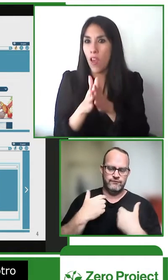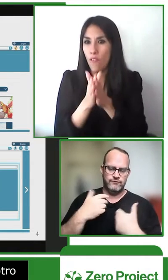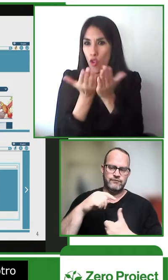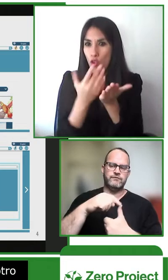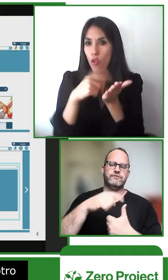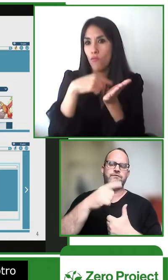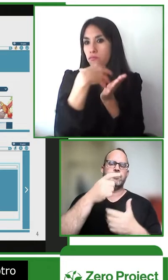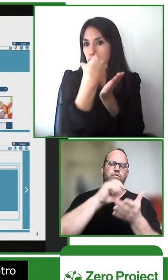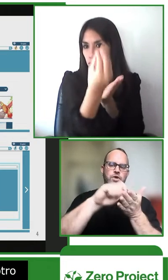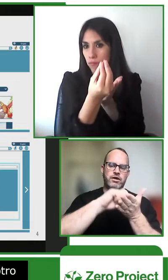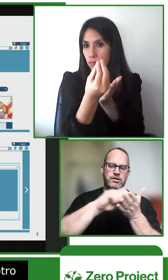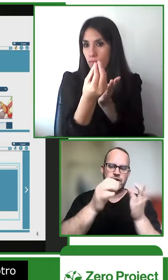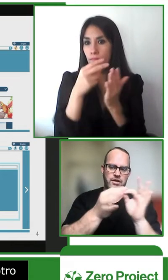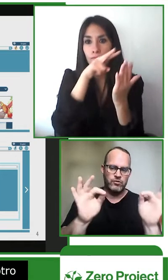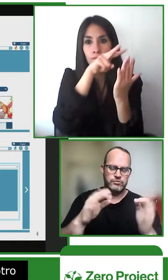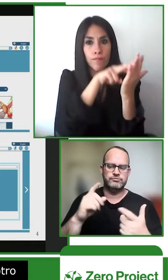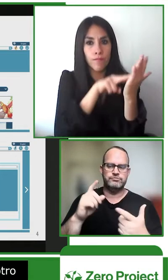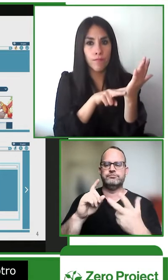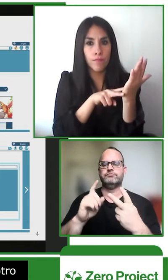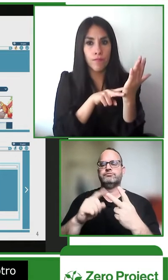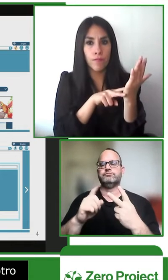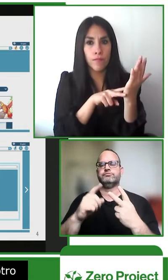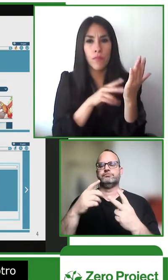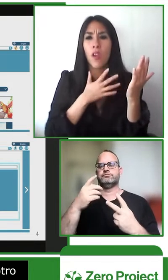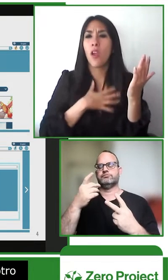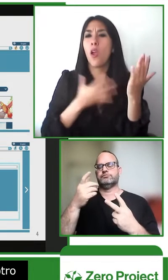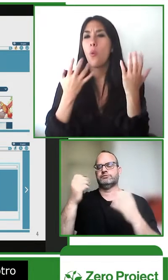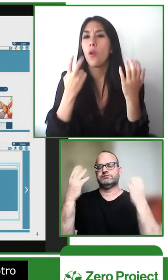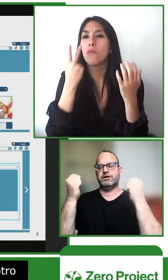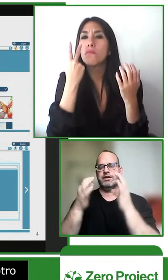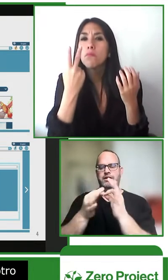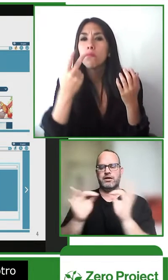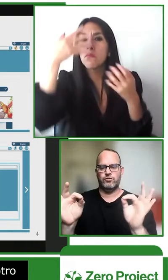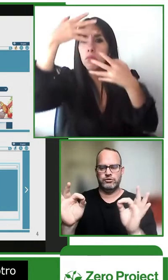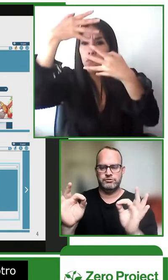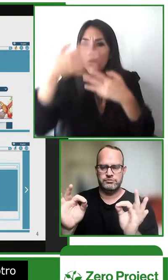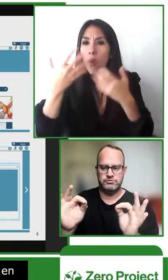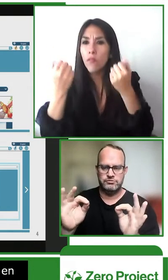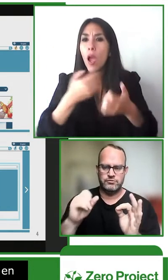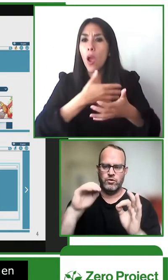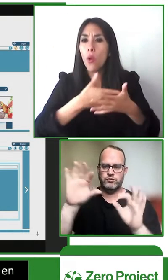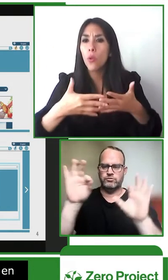story and they will have a written language component as well as a sign language